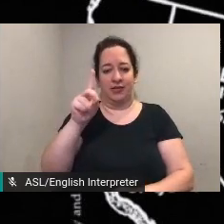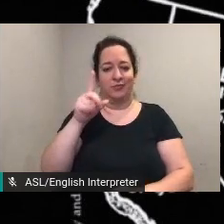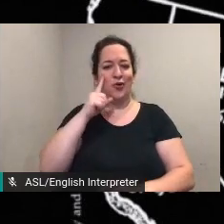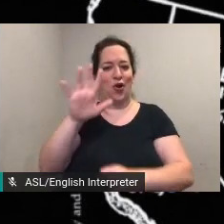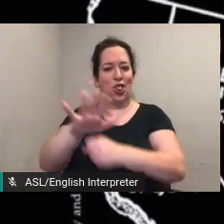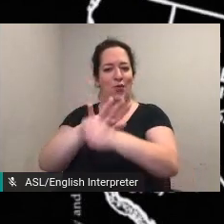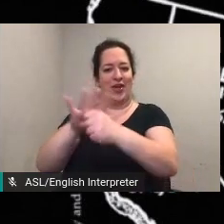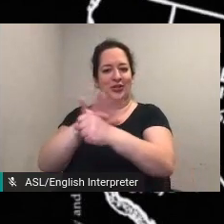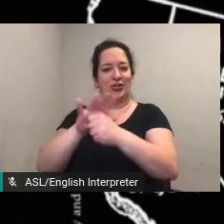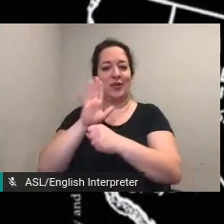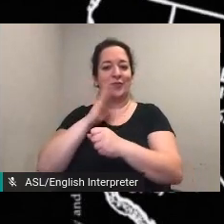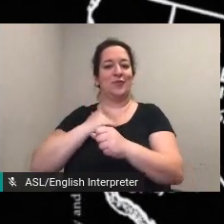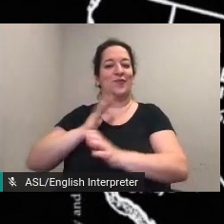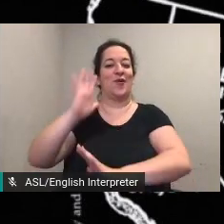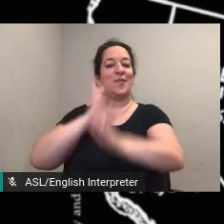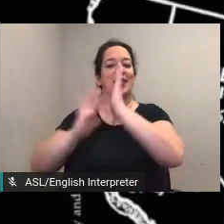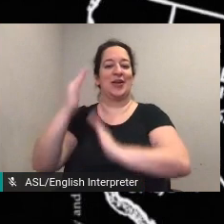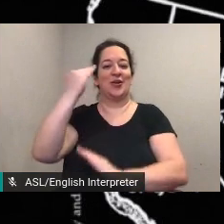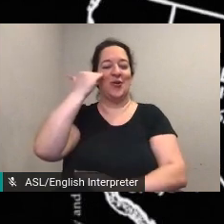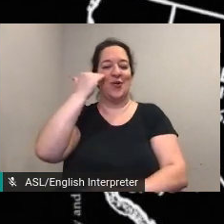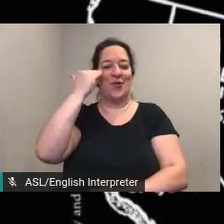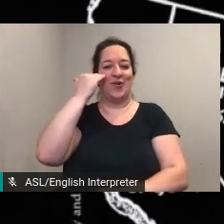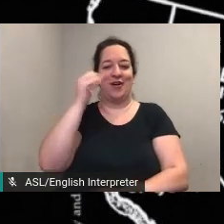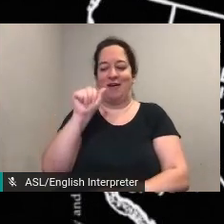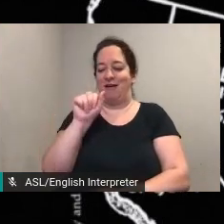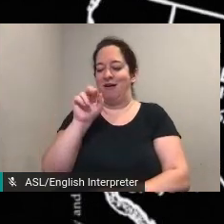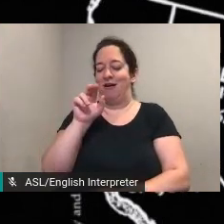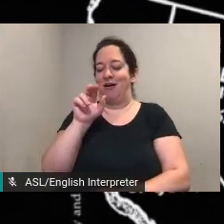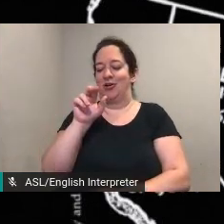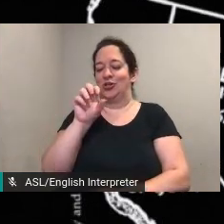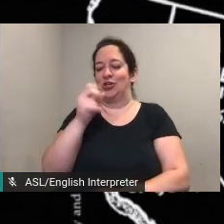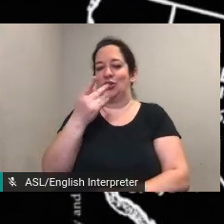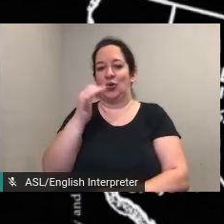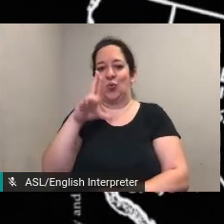sherwood now aurora in new york emily howland is